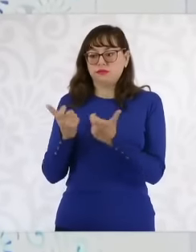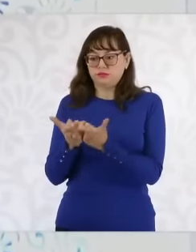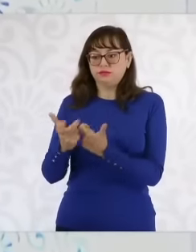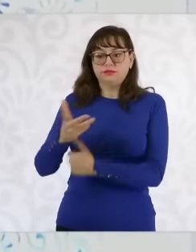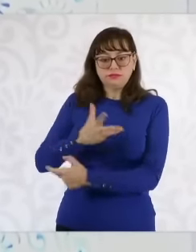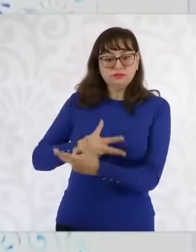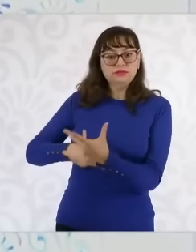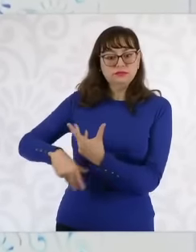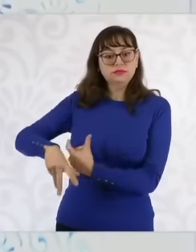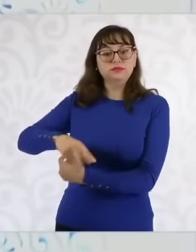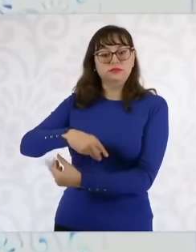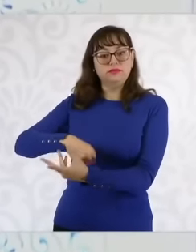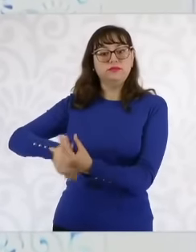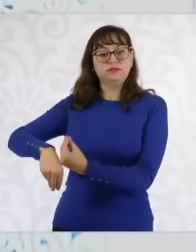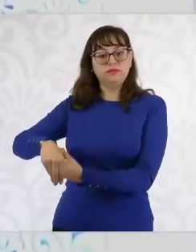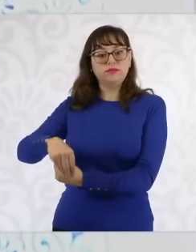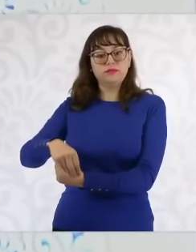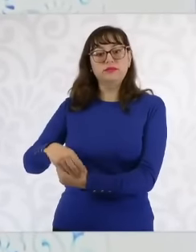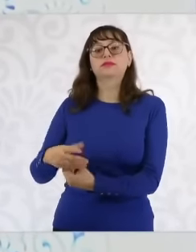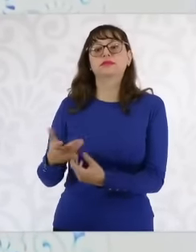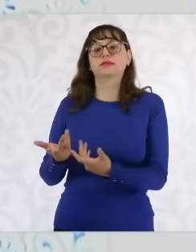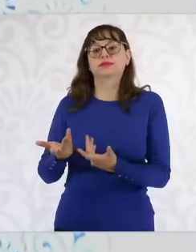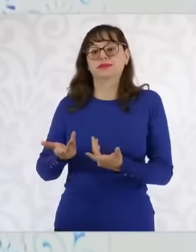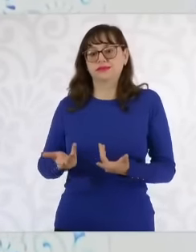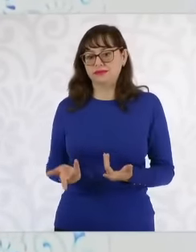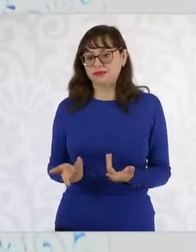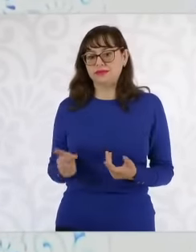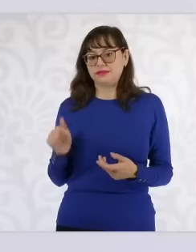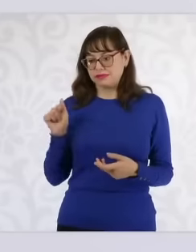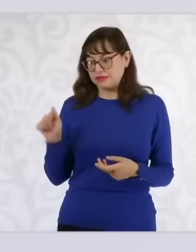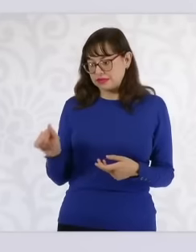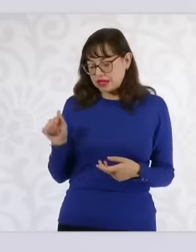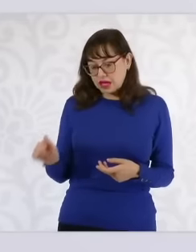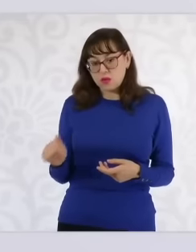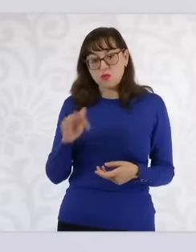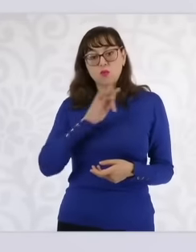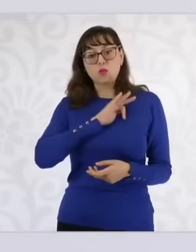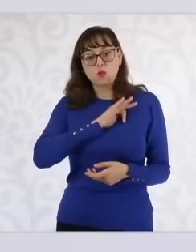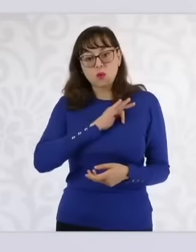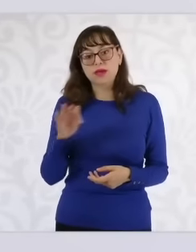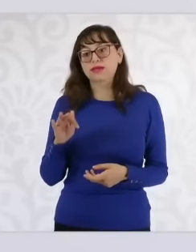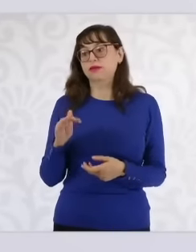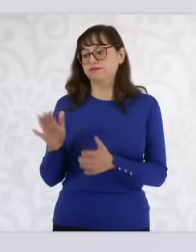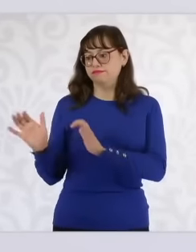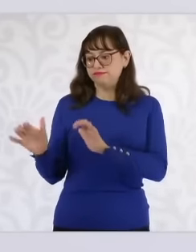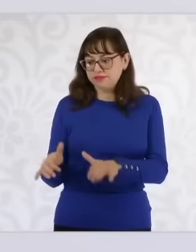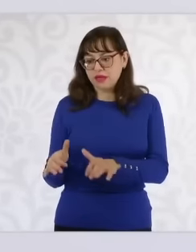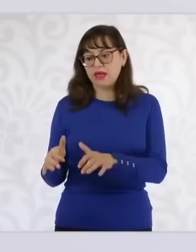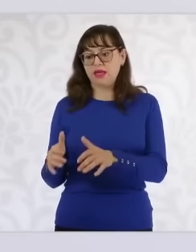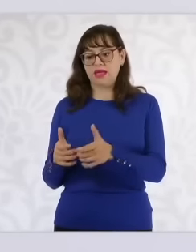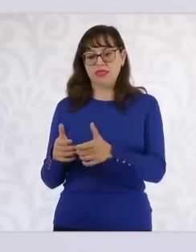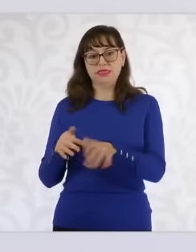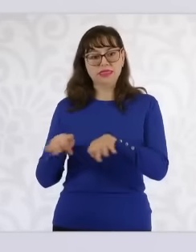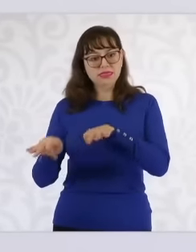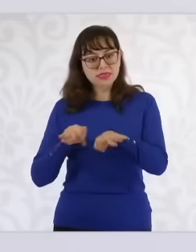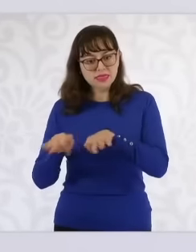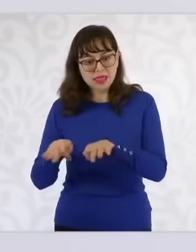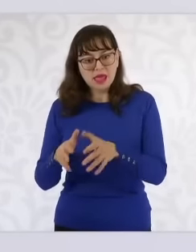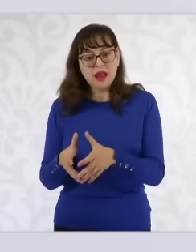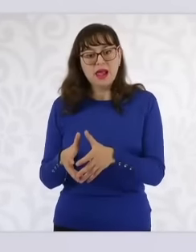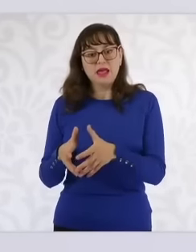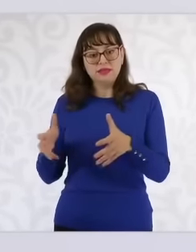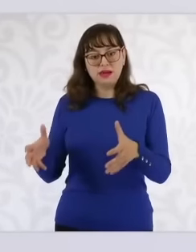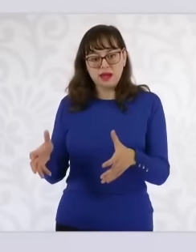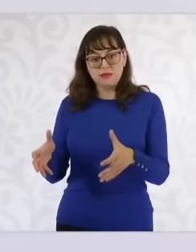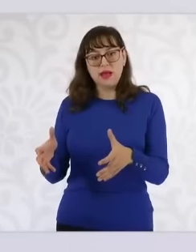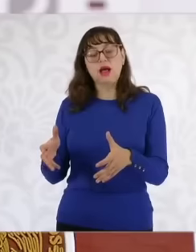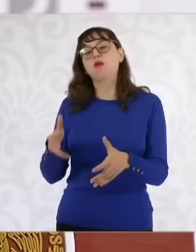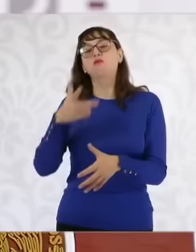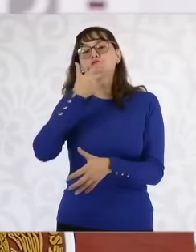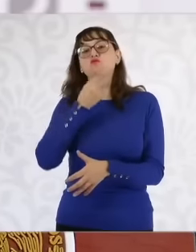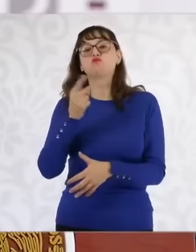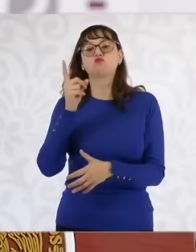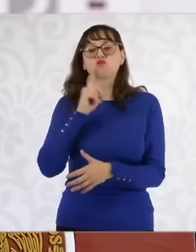that it is a frontier that allows the generation of jobs for both Chapanecas and Chiapas